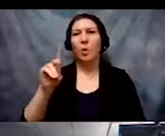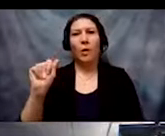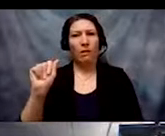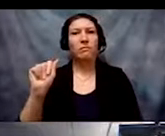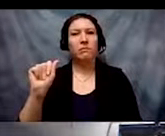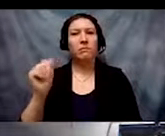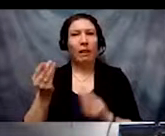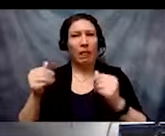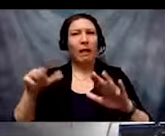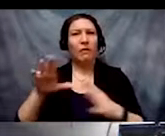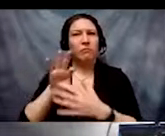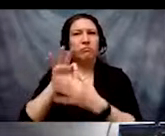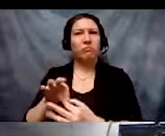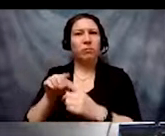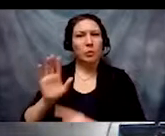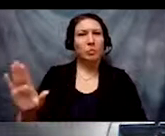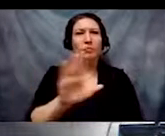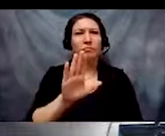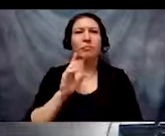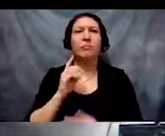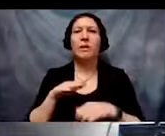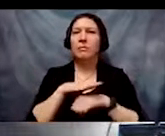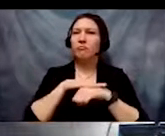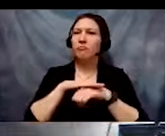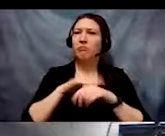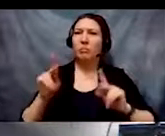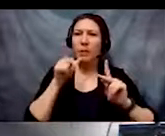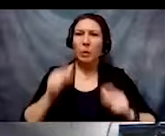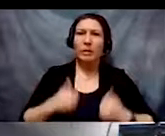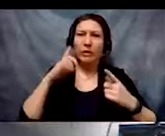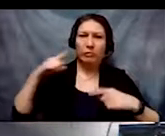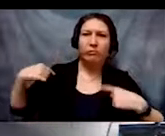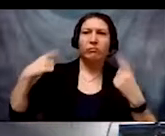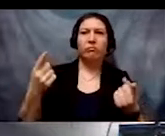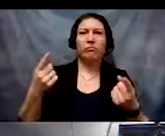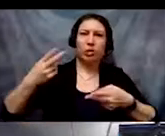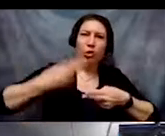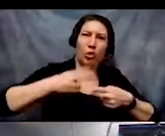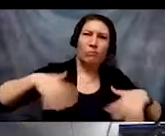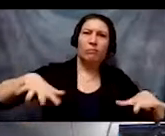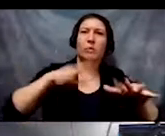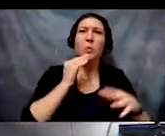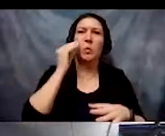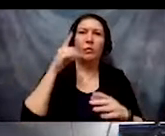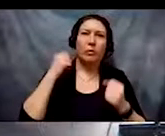We recognize the Native Nations of this region who have called this place home over thousands of years